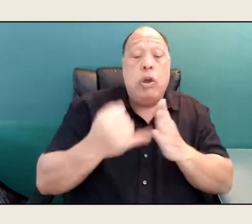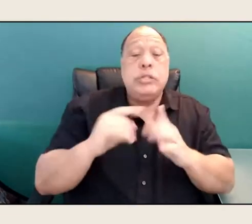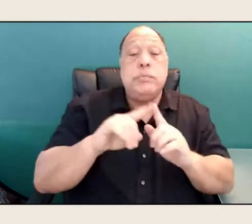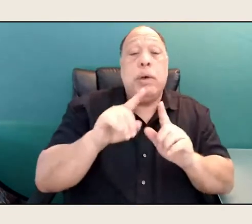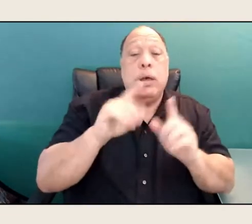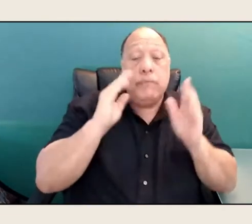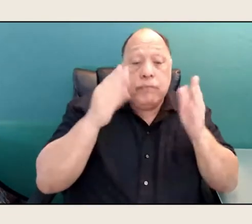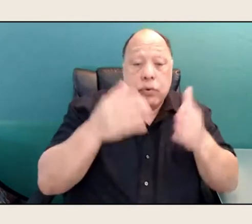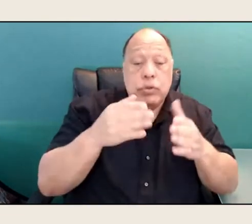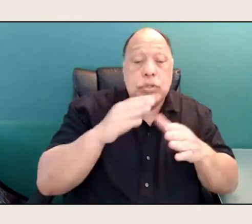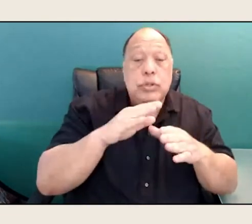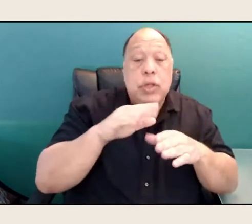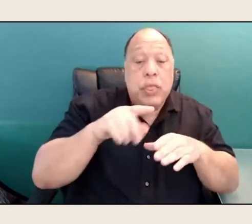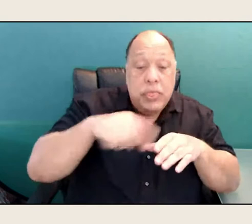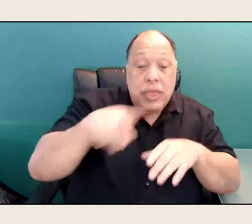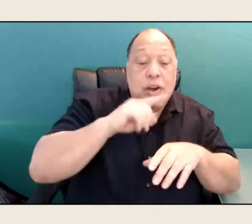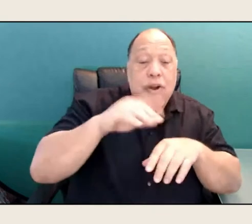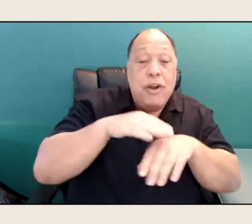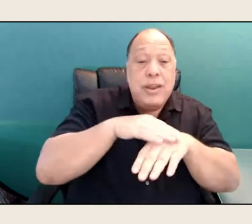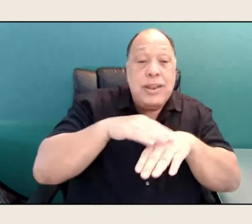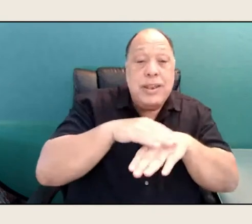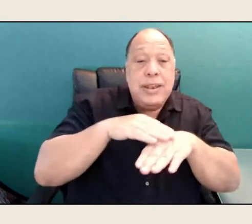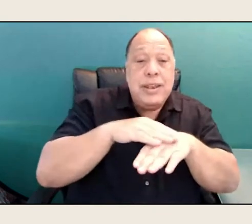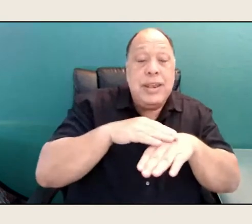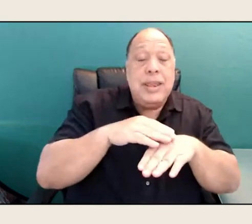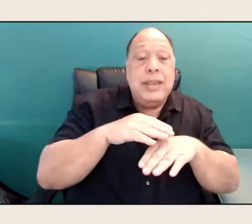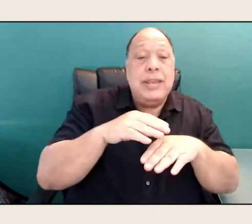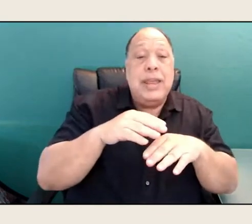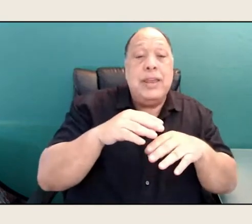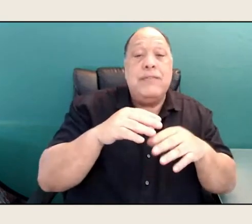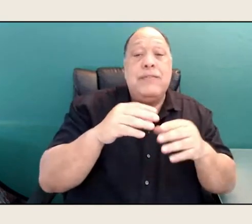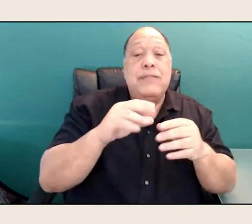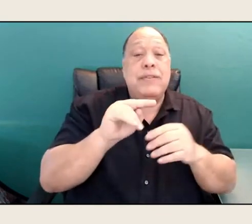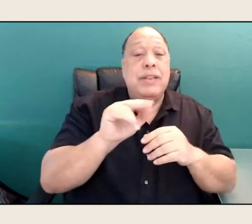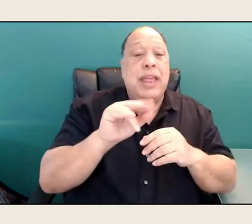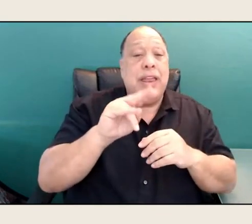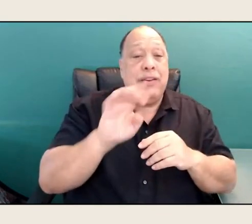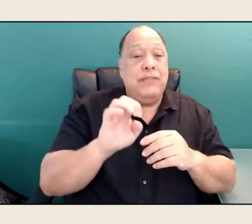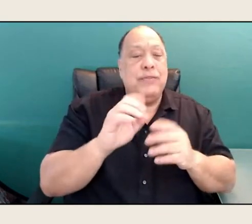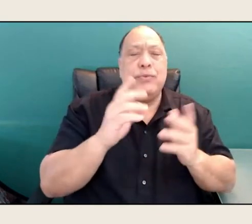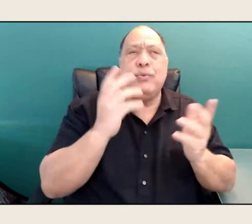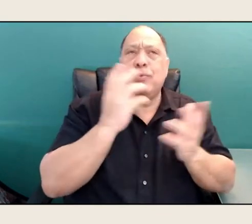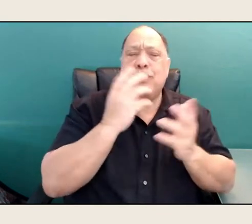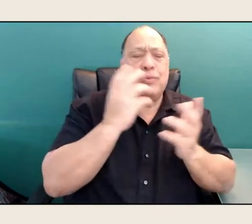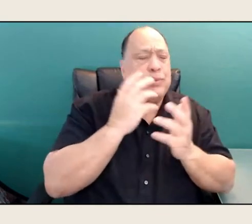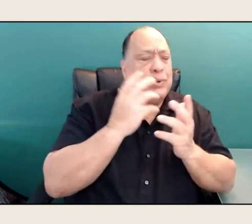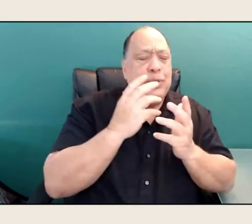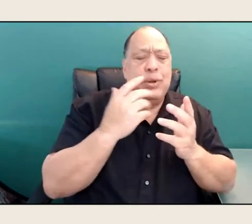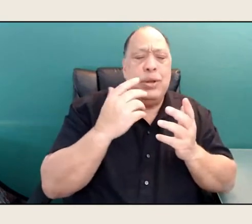So it became quite a, it was amazing because we would get into these discussions and talk